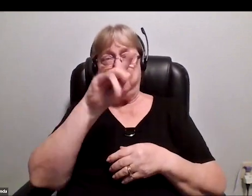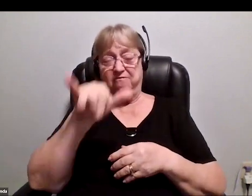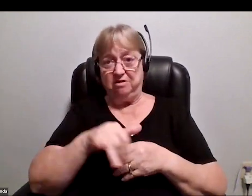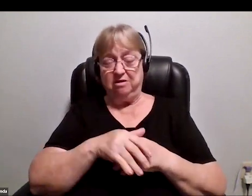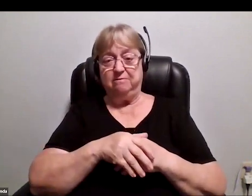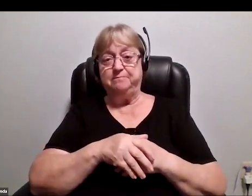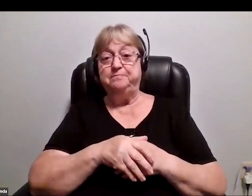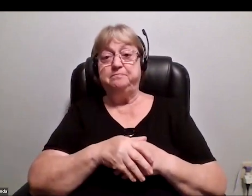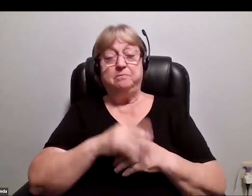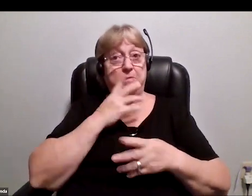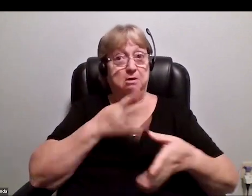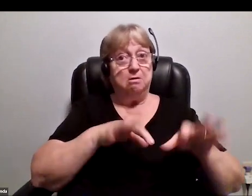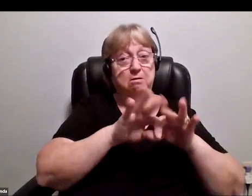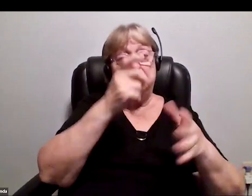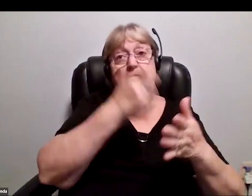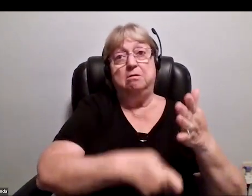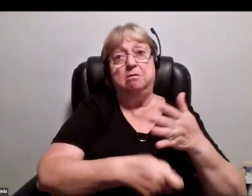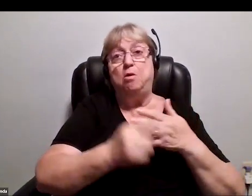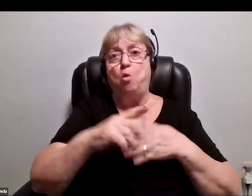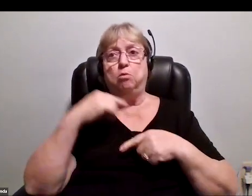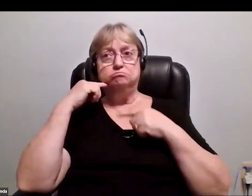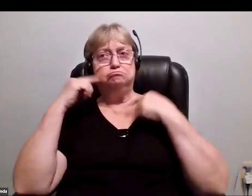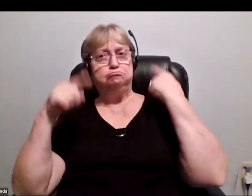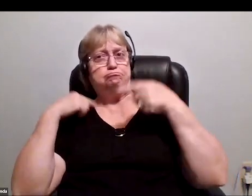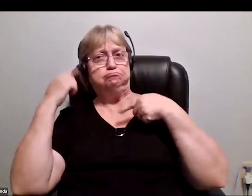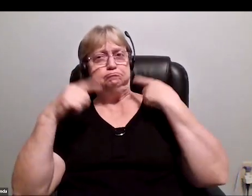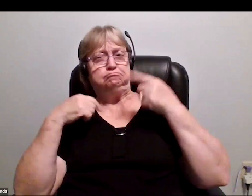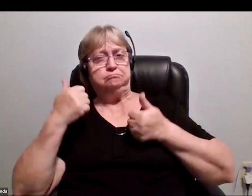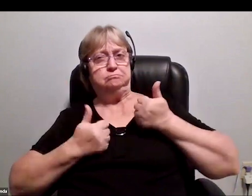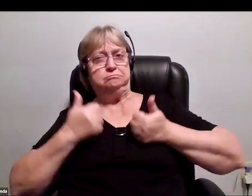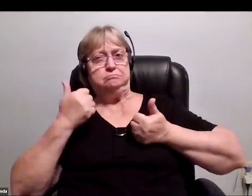Is it worth the price or is it absolute insanity